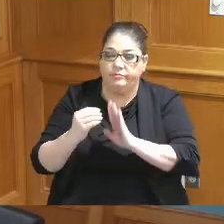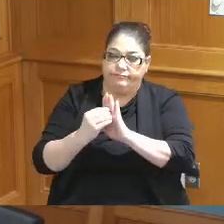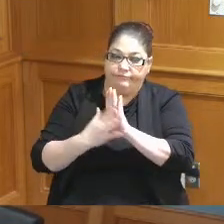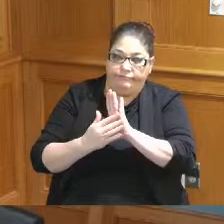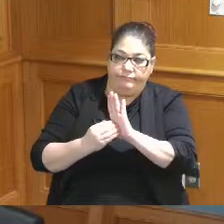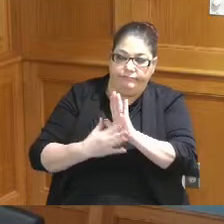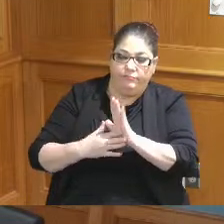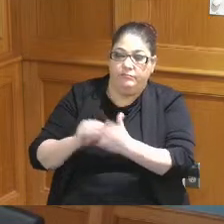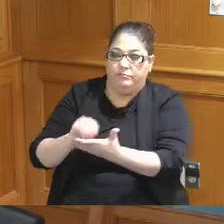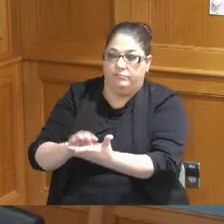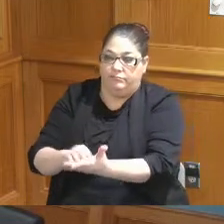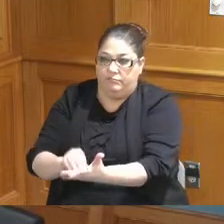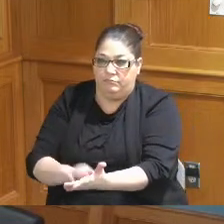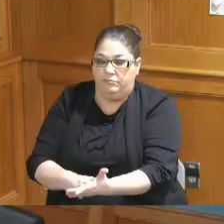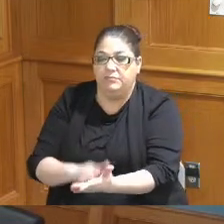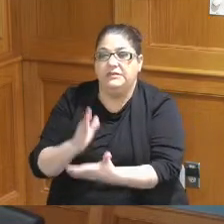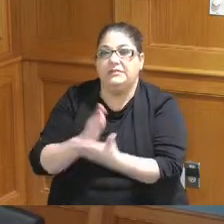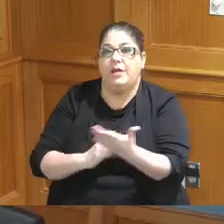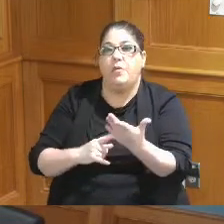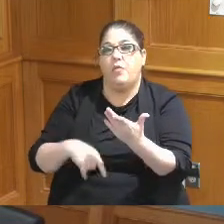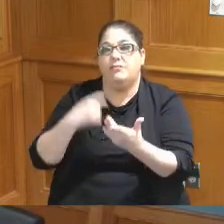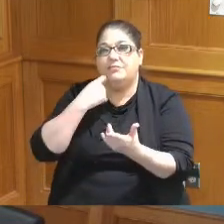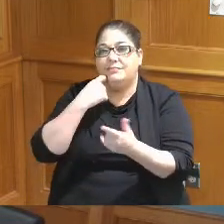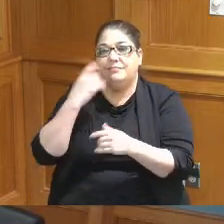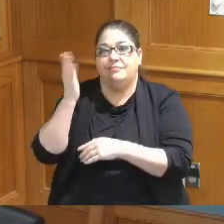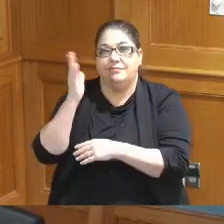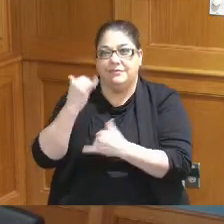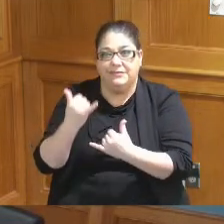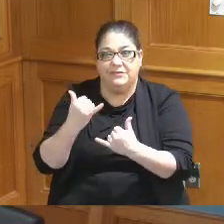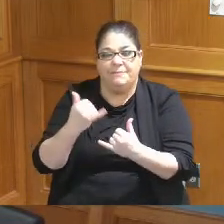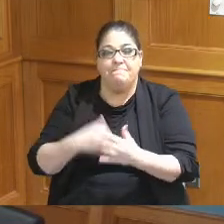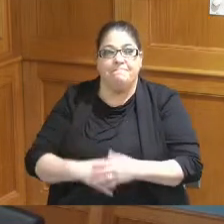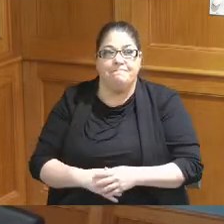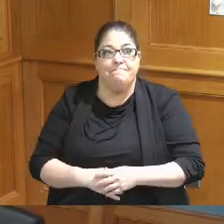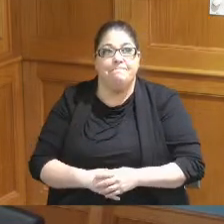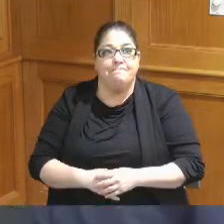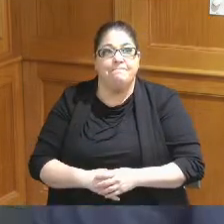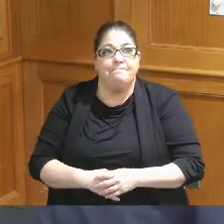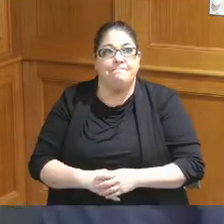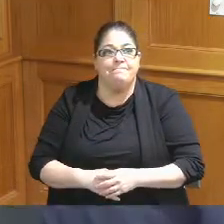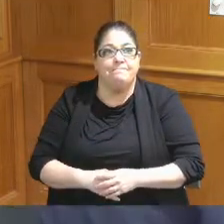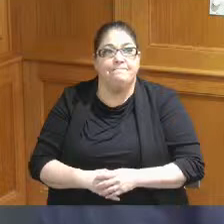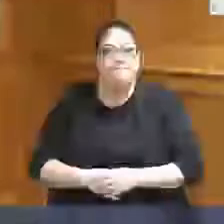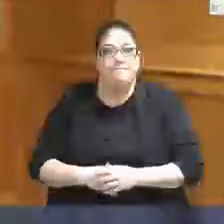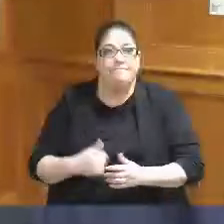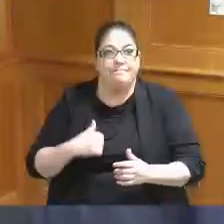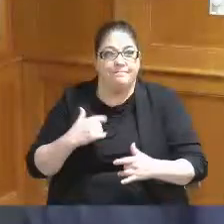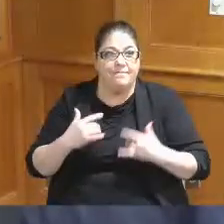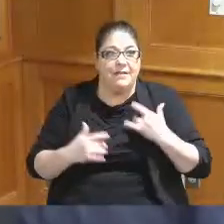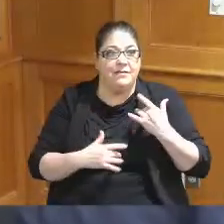the detail that you've presented here today so I think I'm excited that we're to this point I